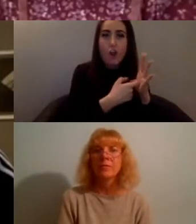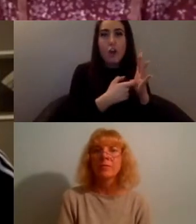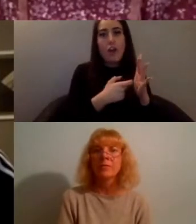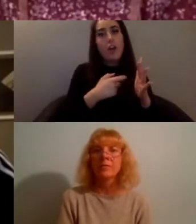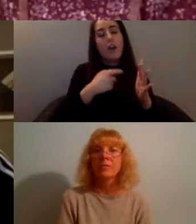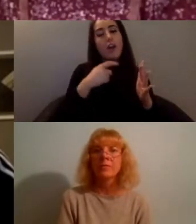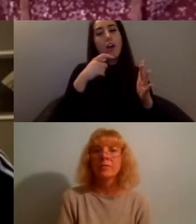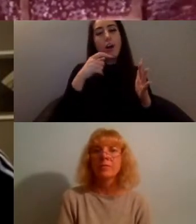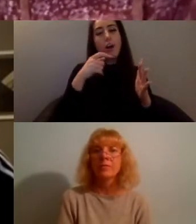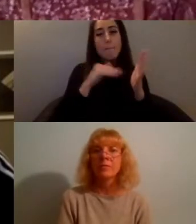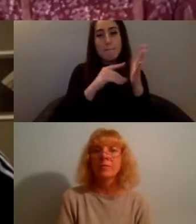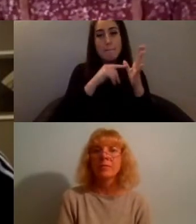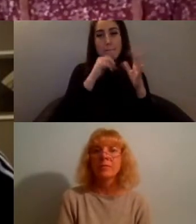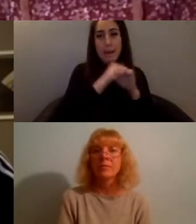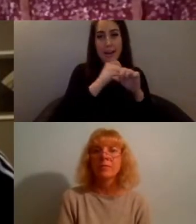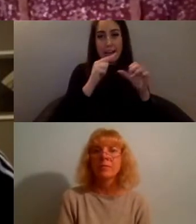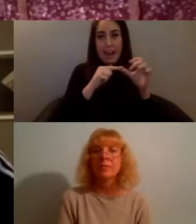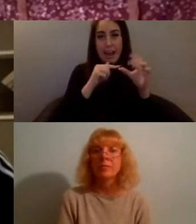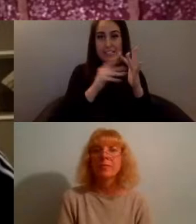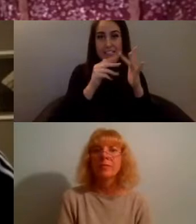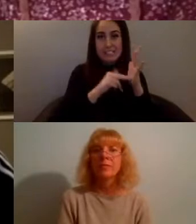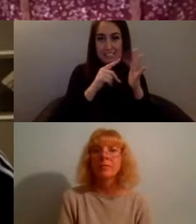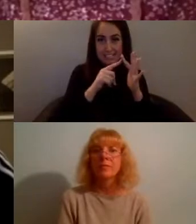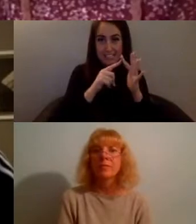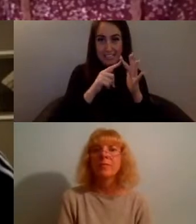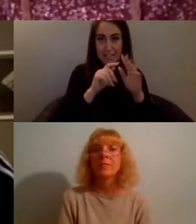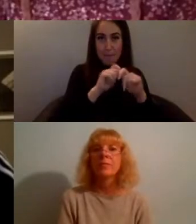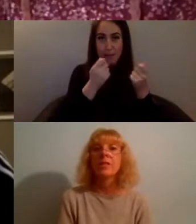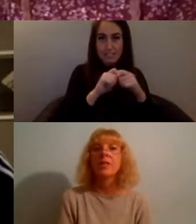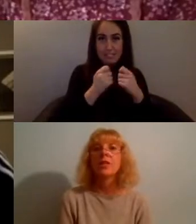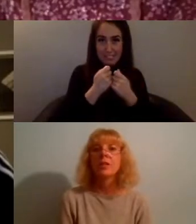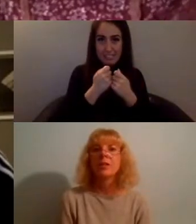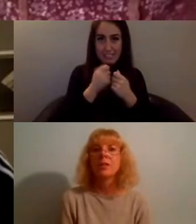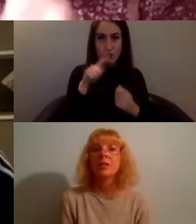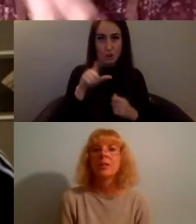and we're really interested in how we can make container an online space for